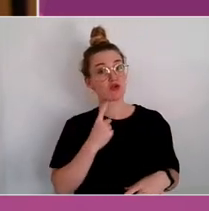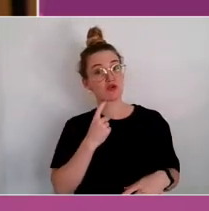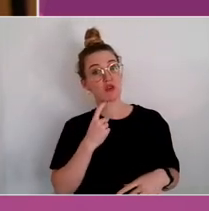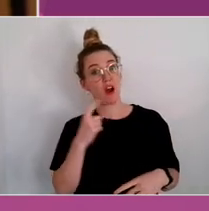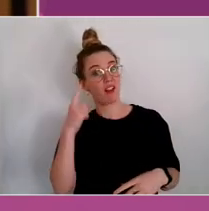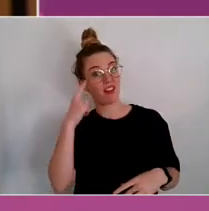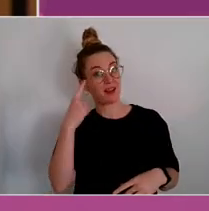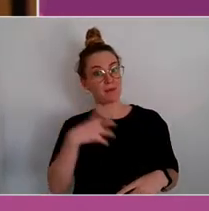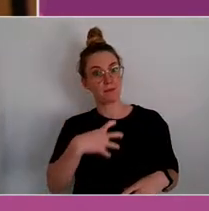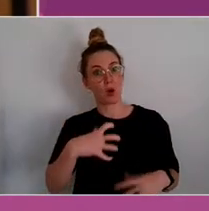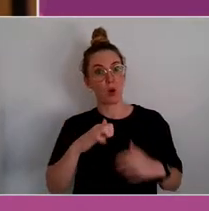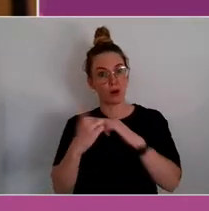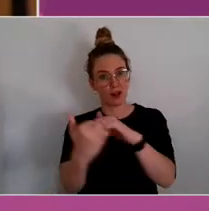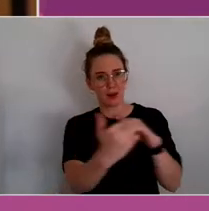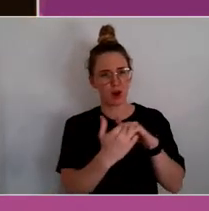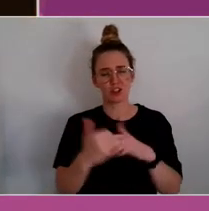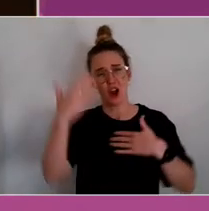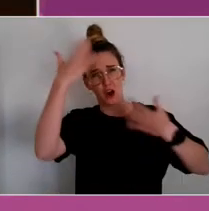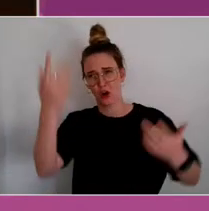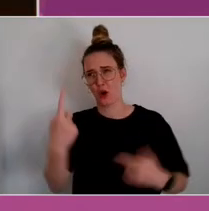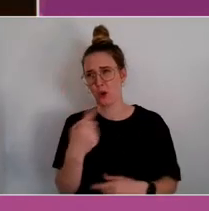There's probably...